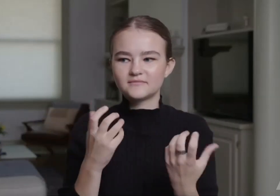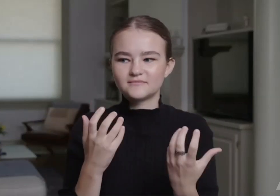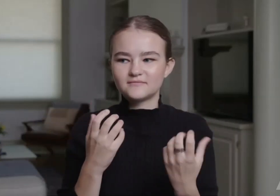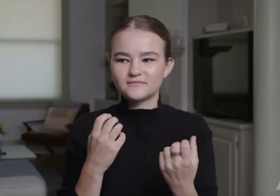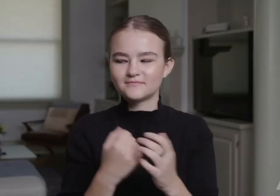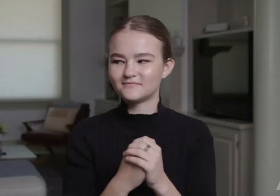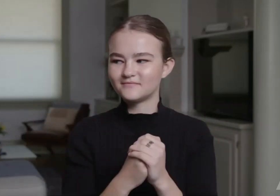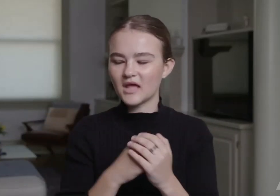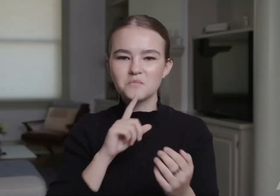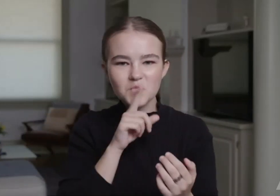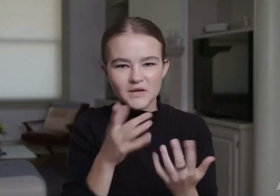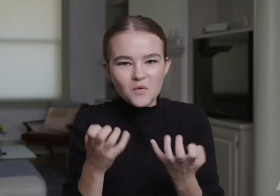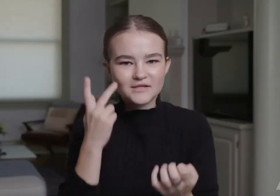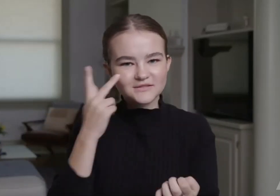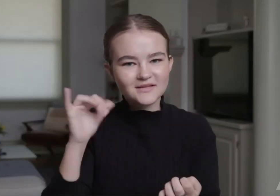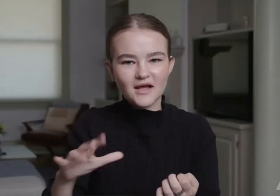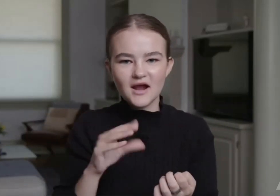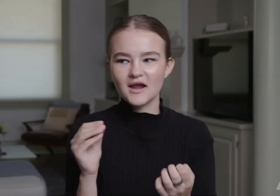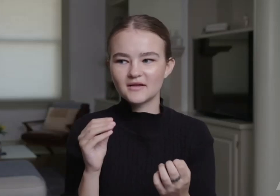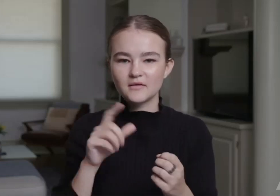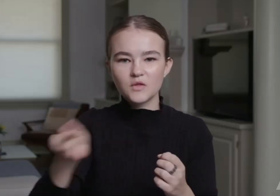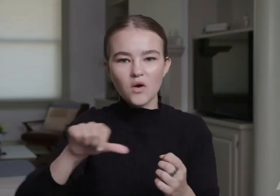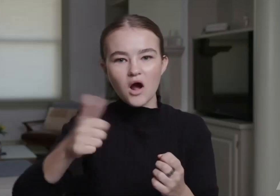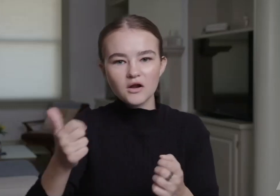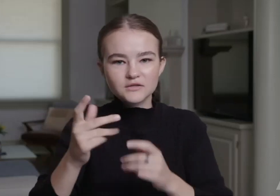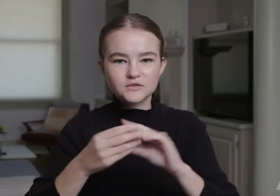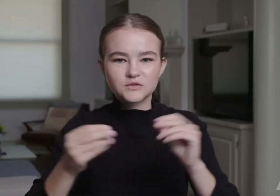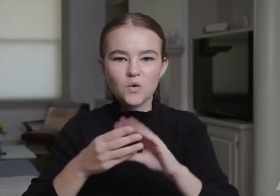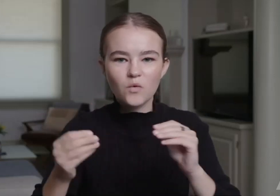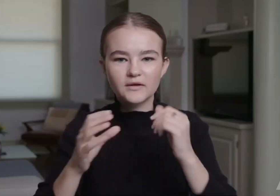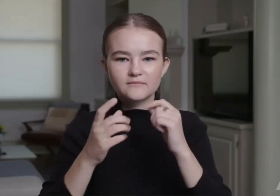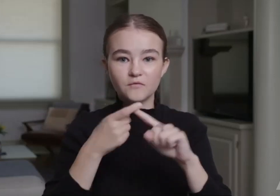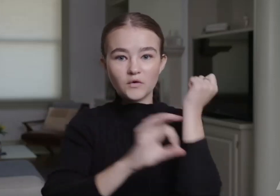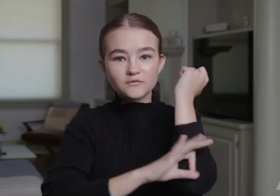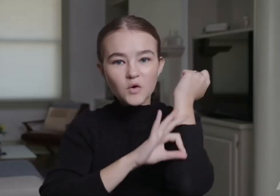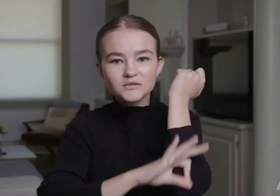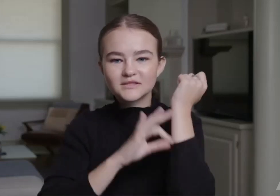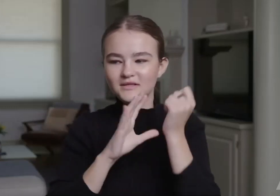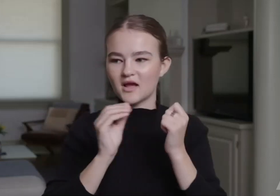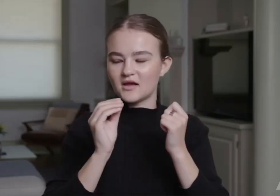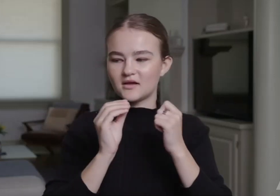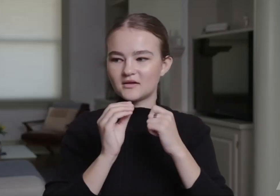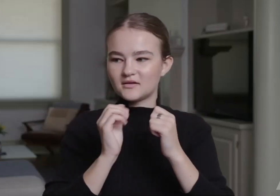and to let us connect with them and to do the disability community justice. I would really like to see that.